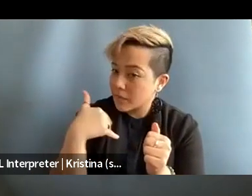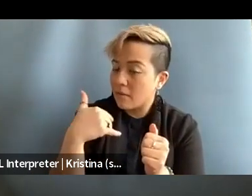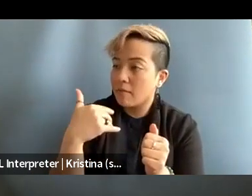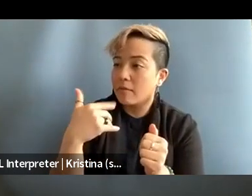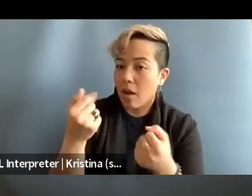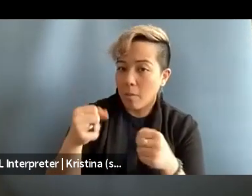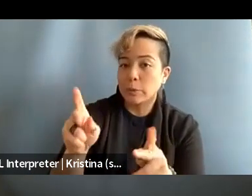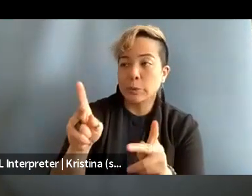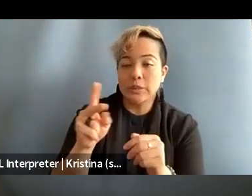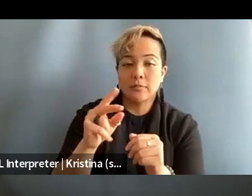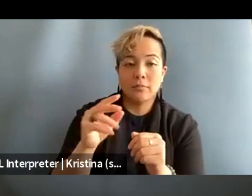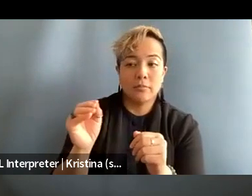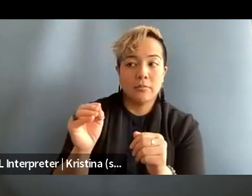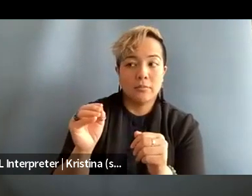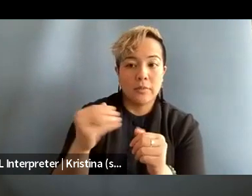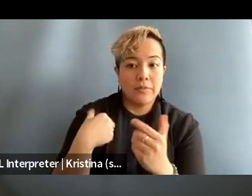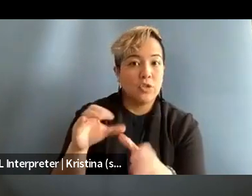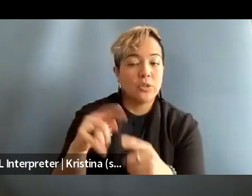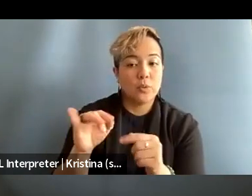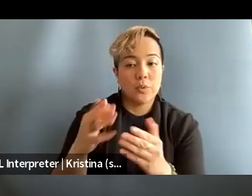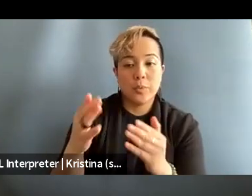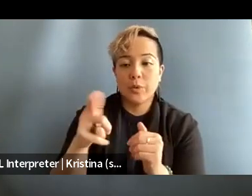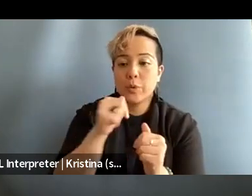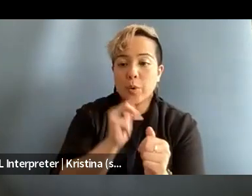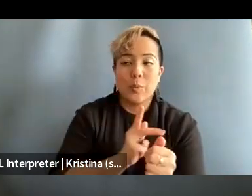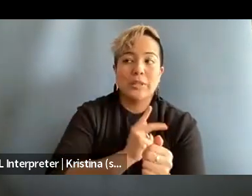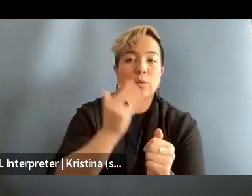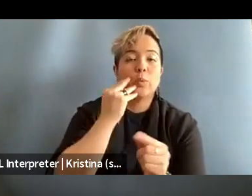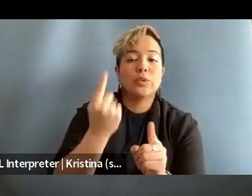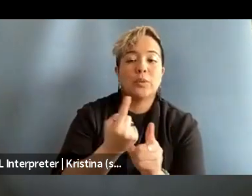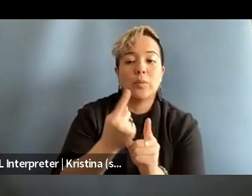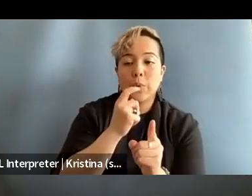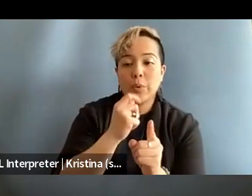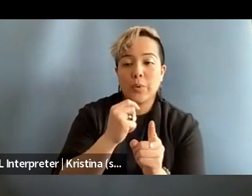as well and maybe like you don't personally know someone who's underlying